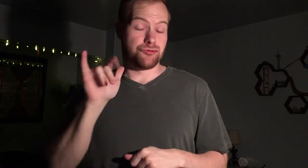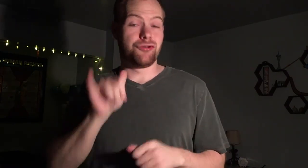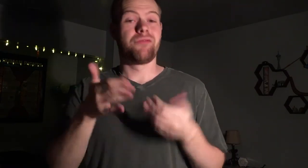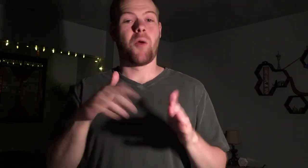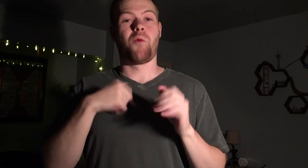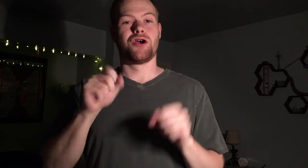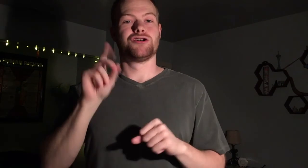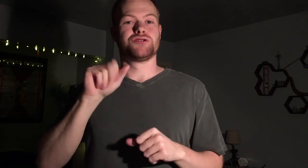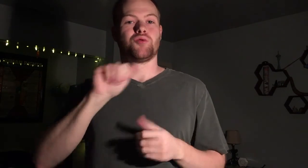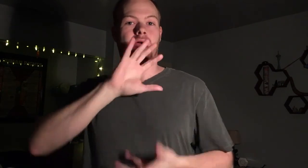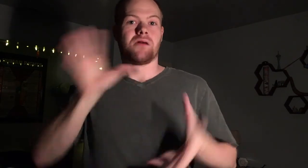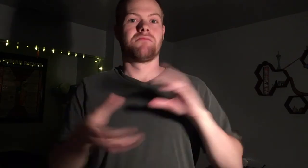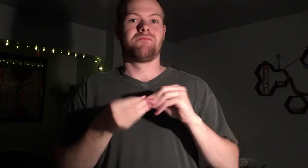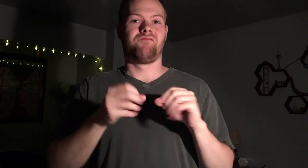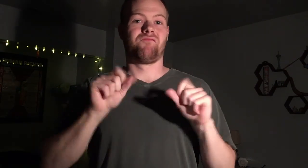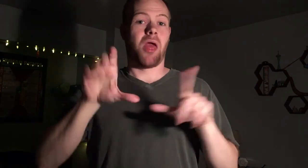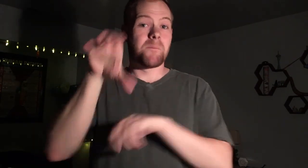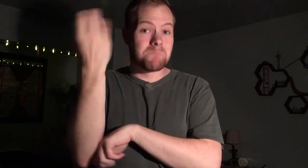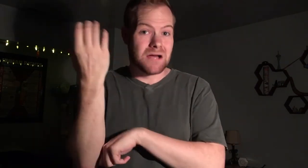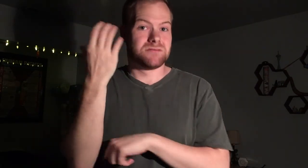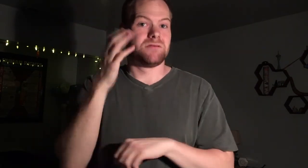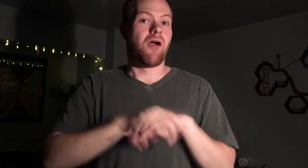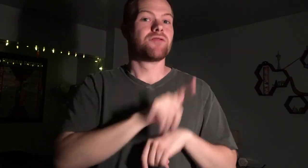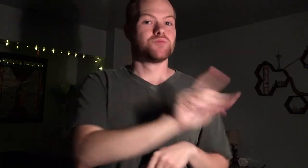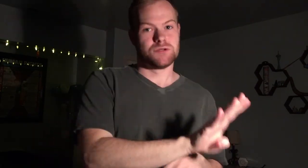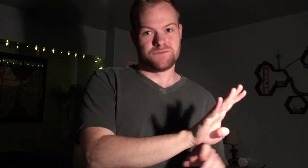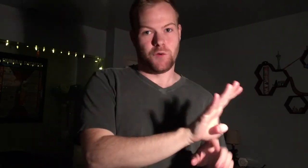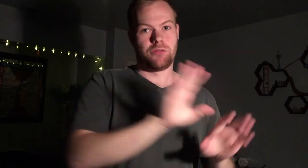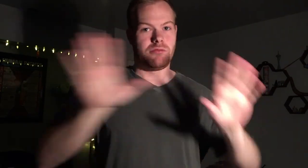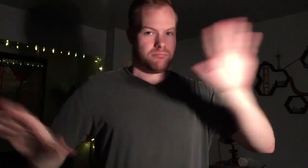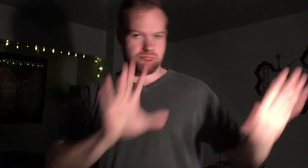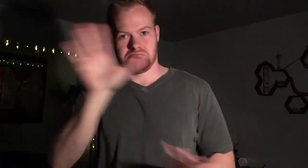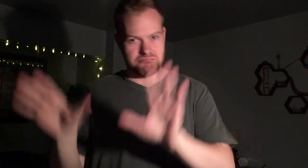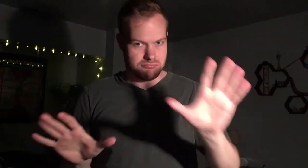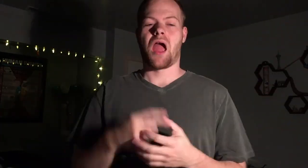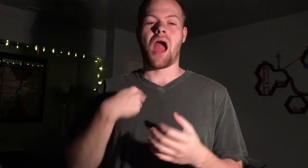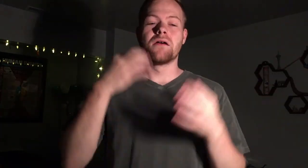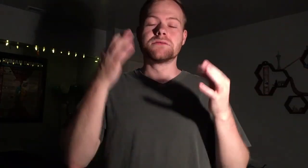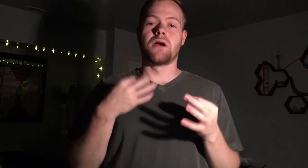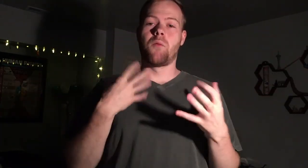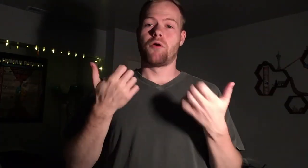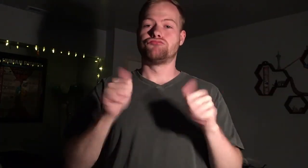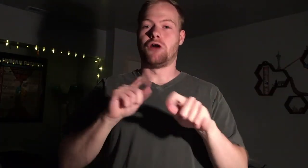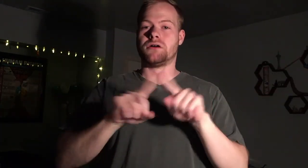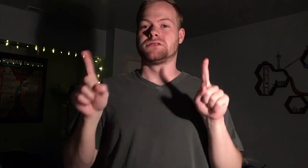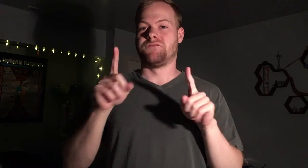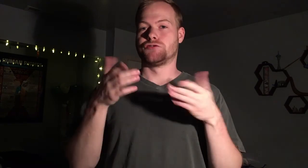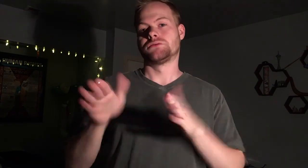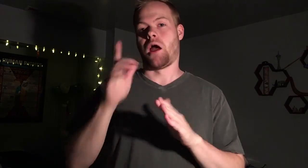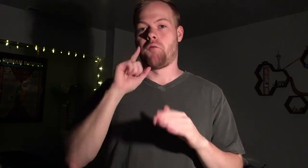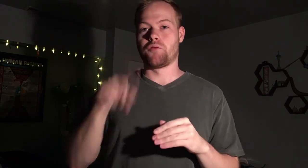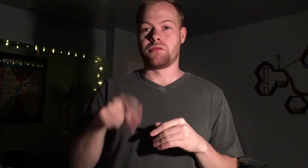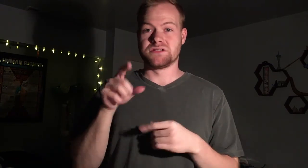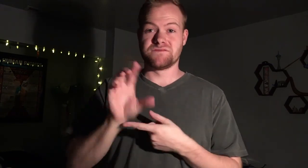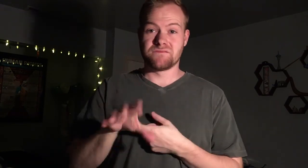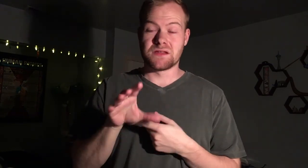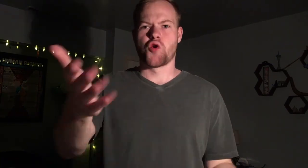That way, I could do a wrap-up for Vlogmas on the 24th. I decided I wanted to try a different style for this video.